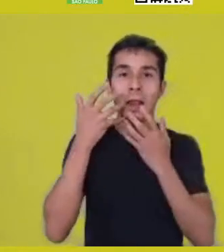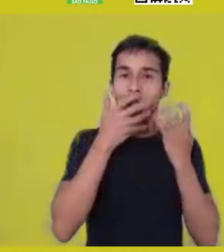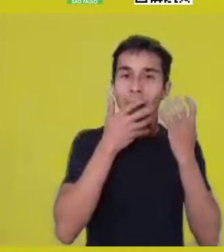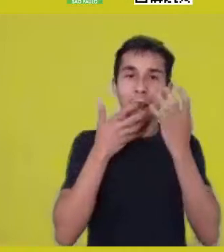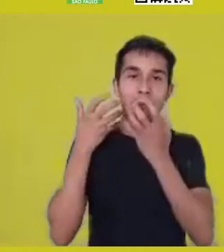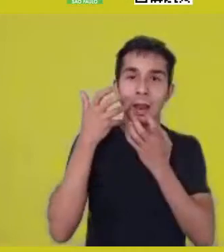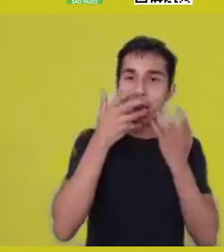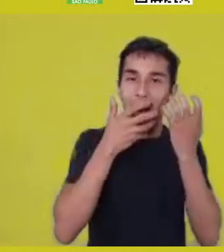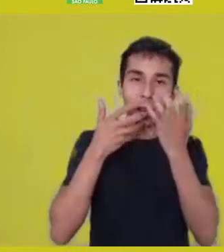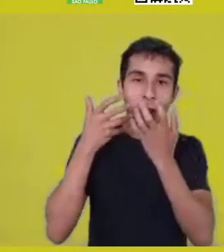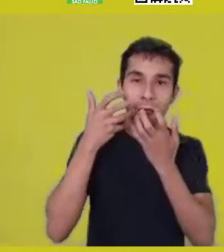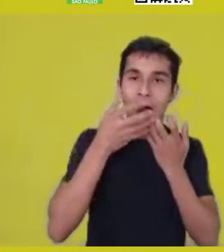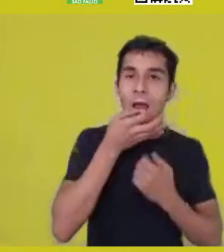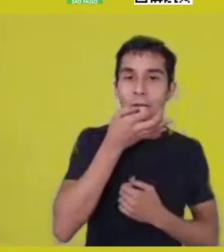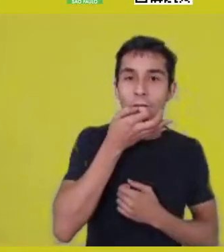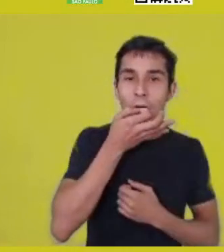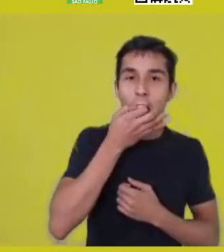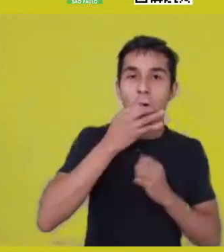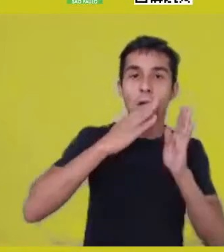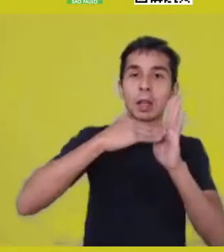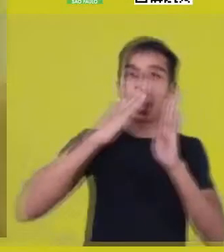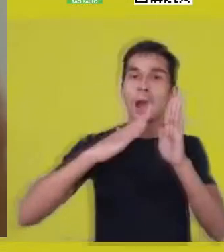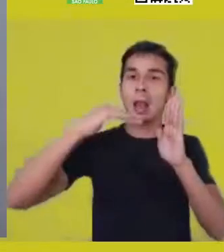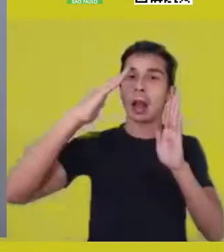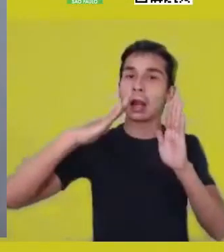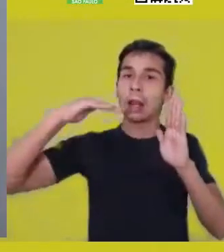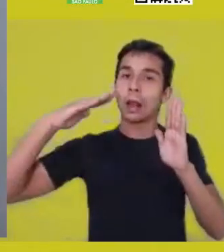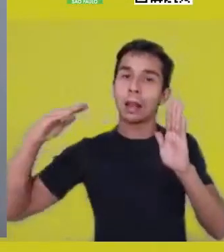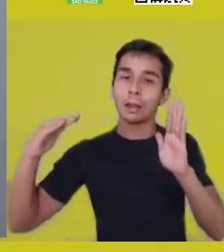of a certain way of sculpting